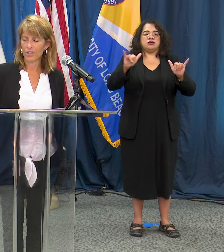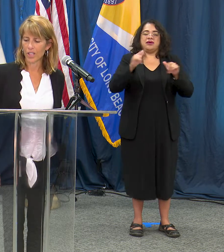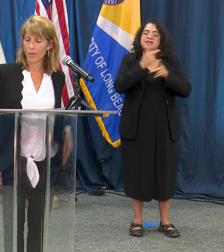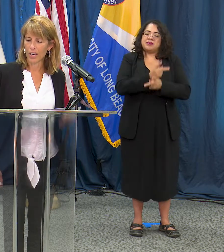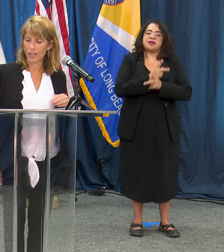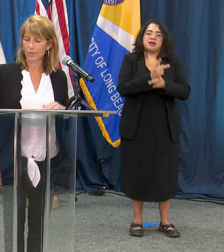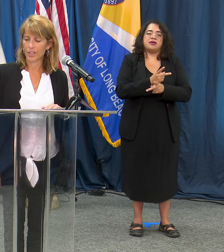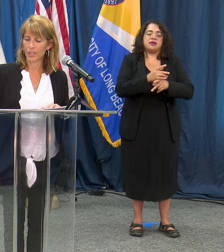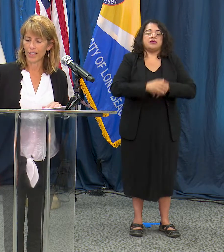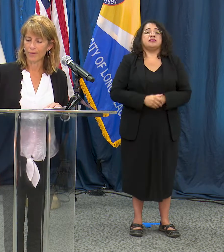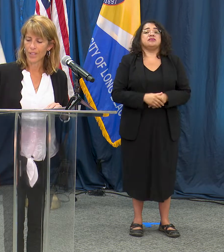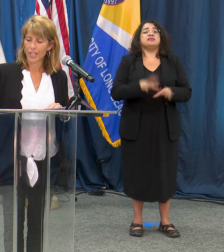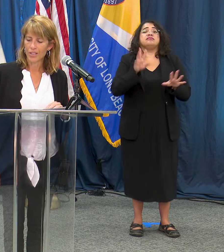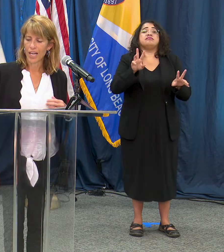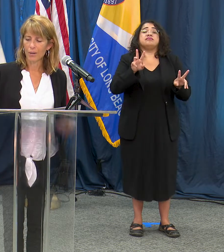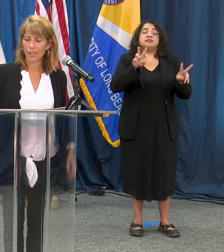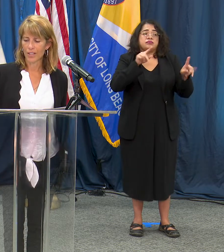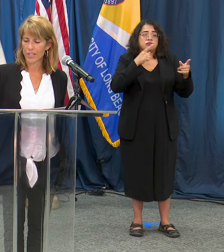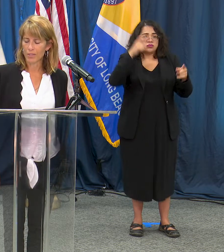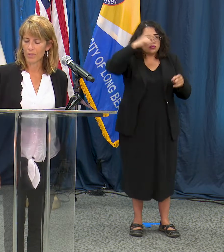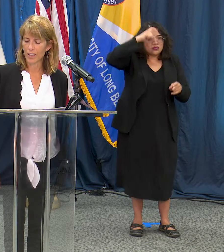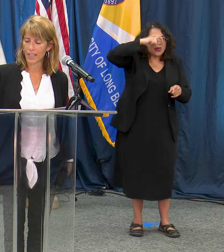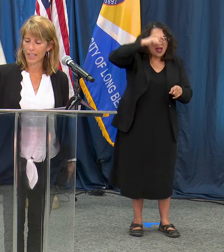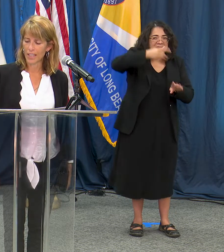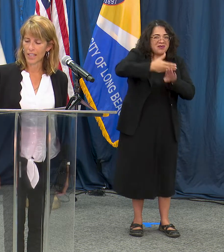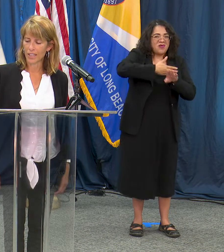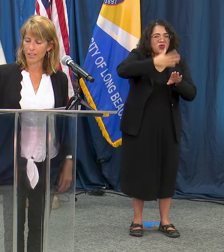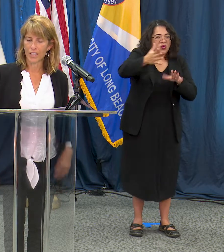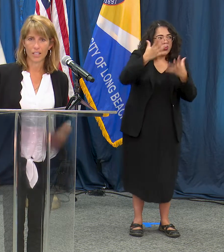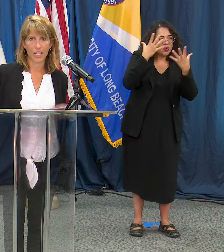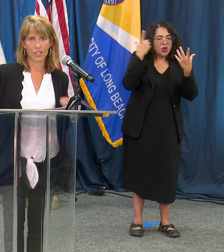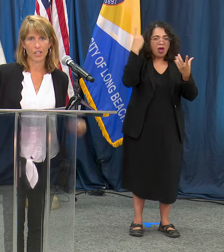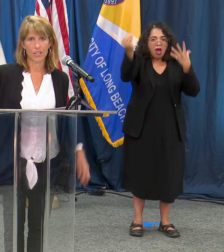about all that we're doing so now we look at the stability criteria so the